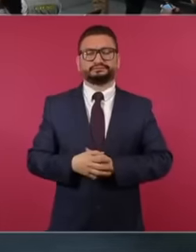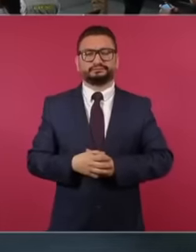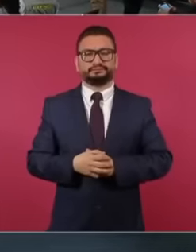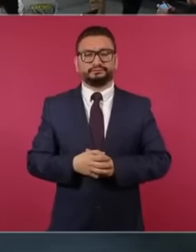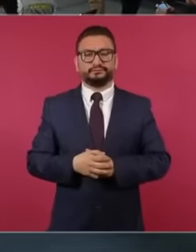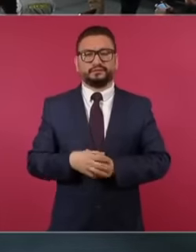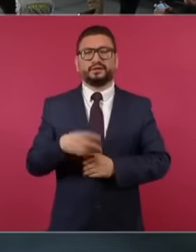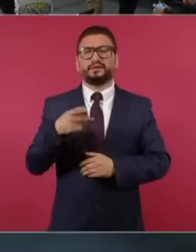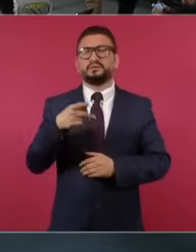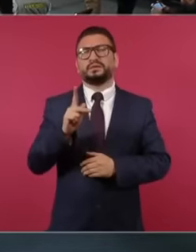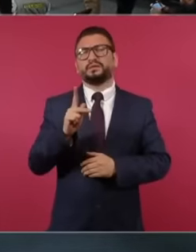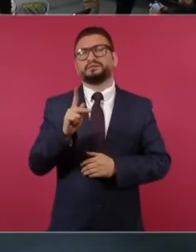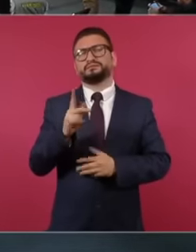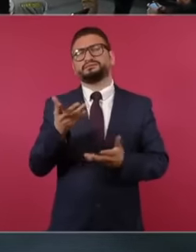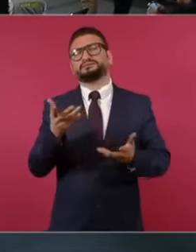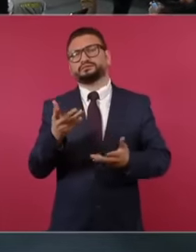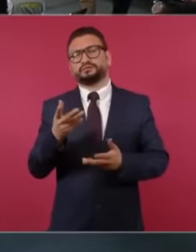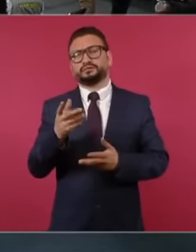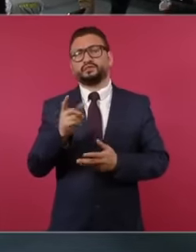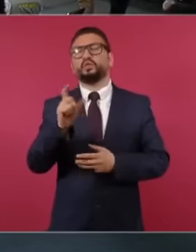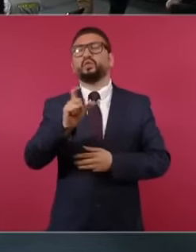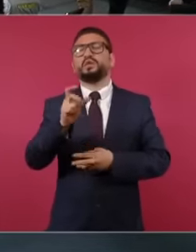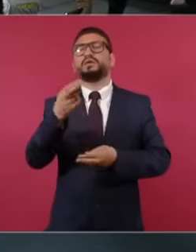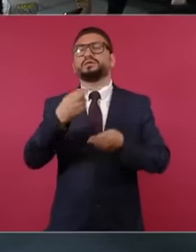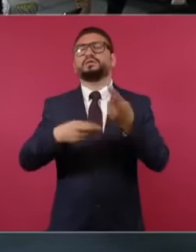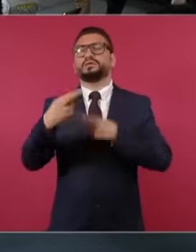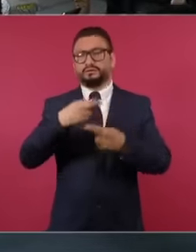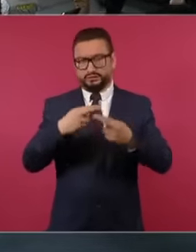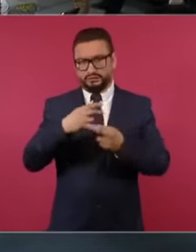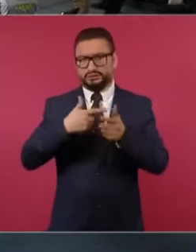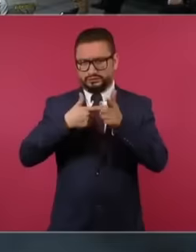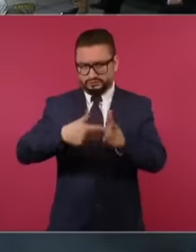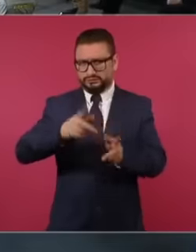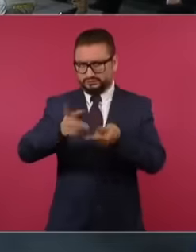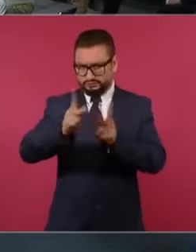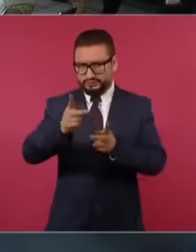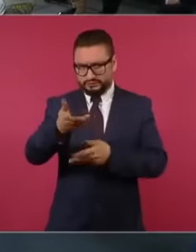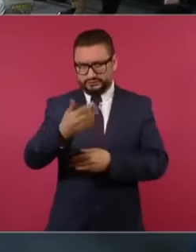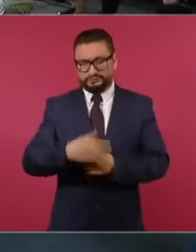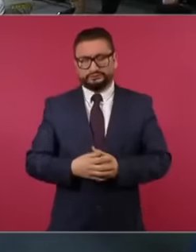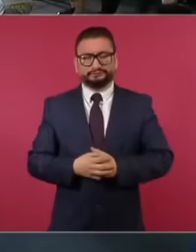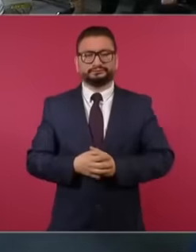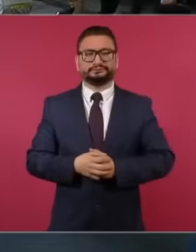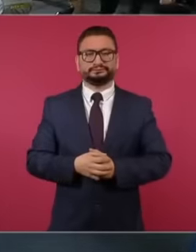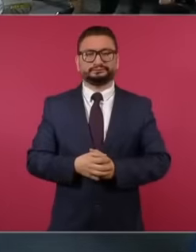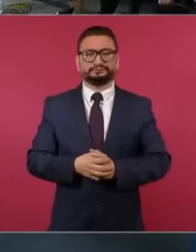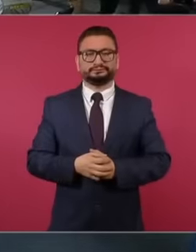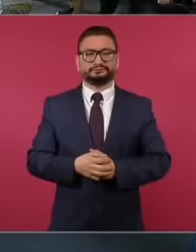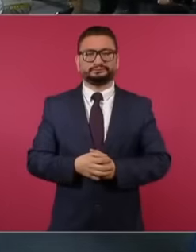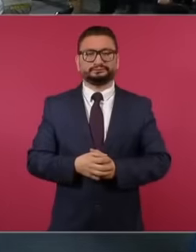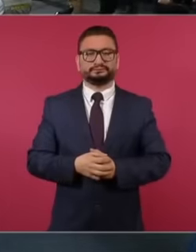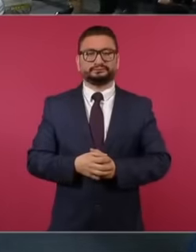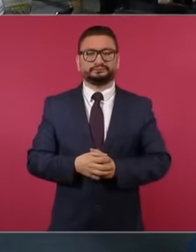But when do you come back to continue talking 15